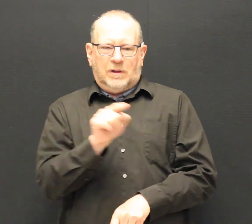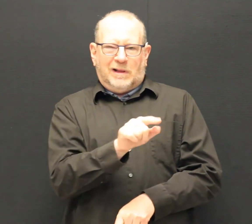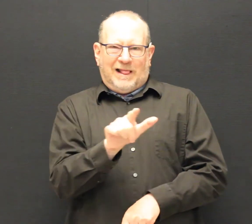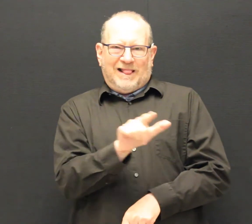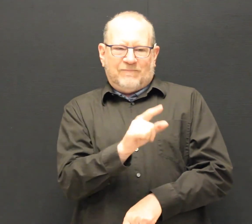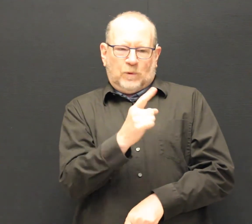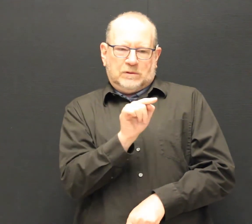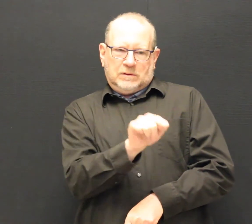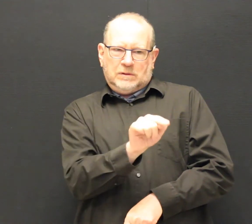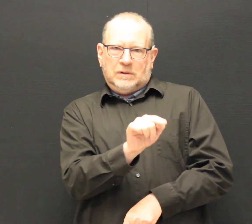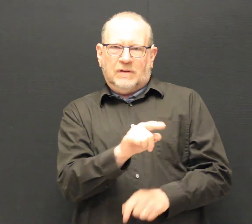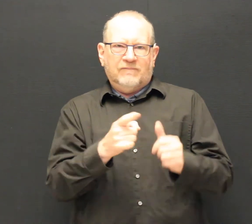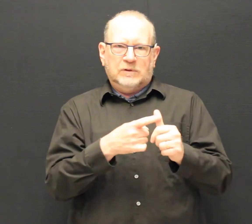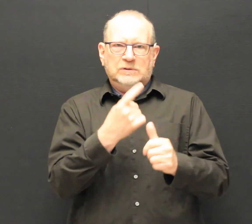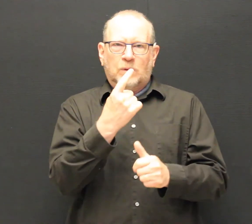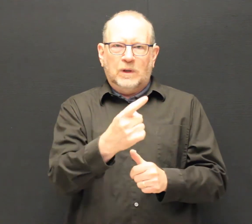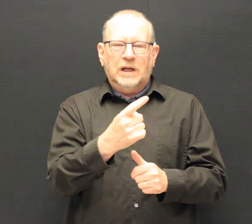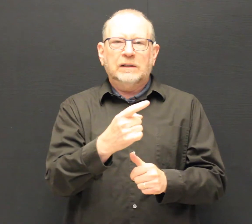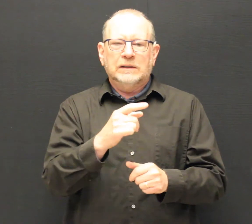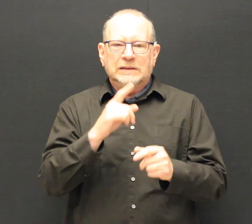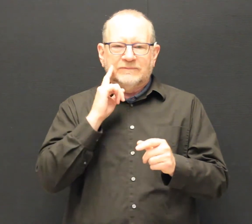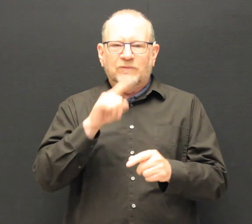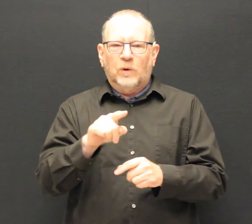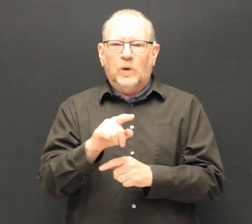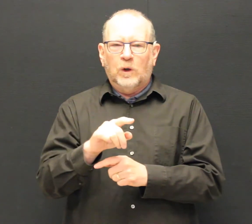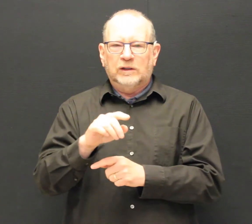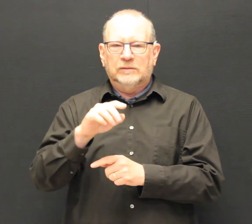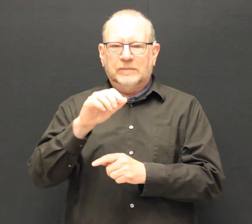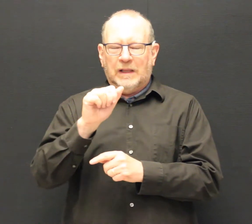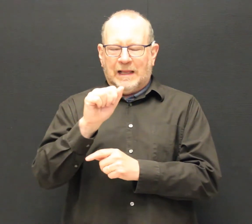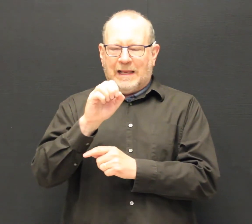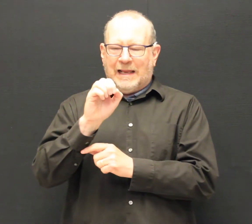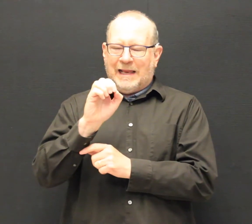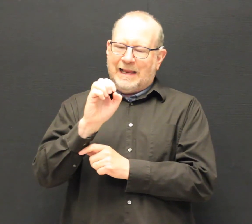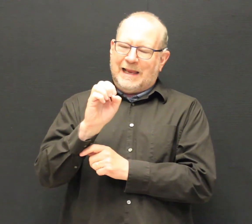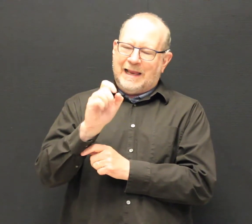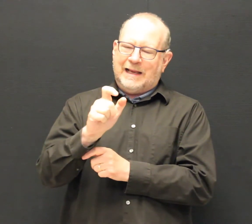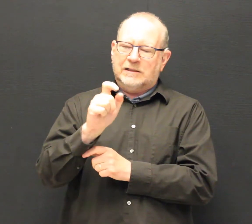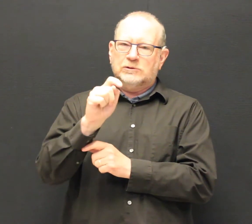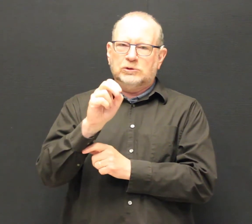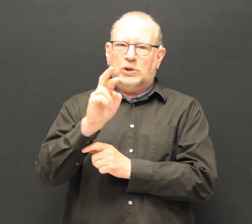and clicking on “External Applicants.”